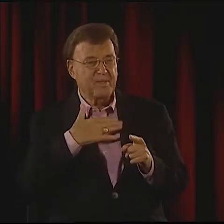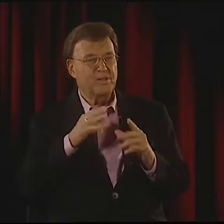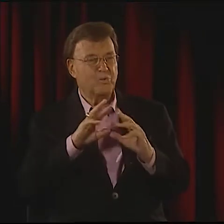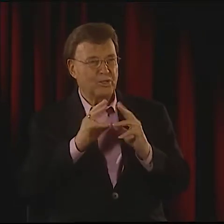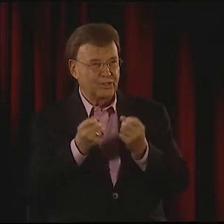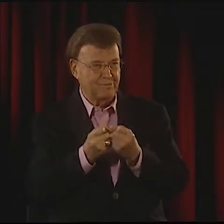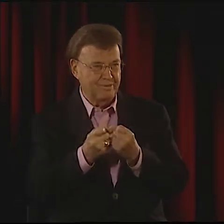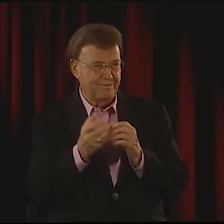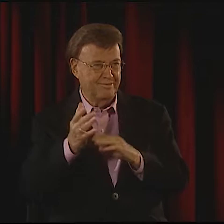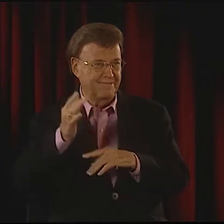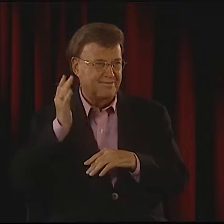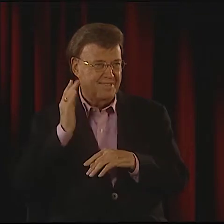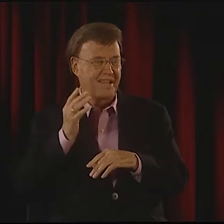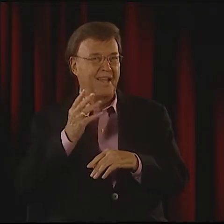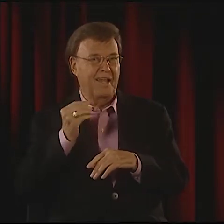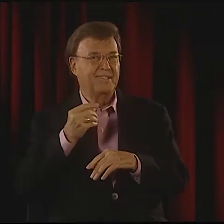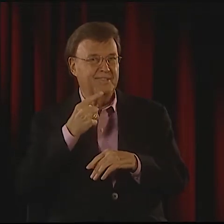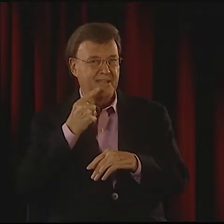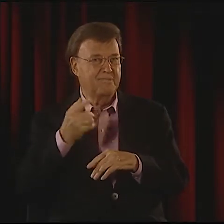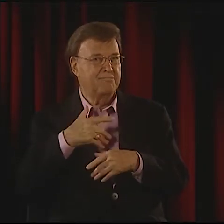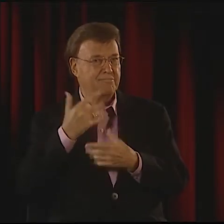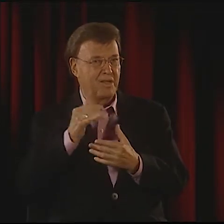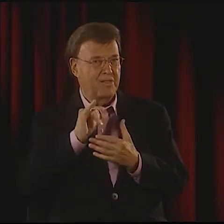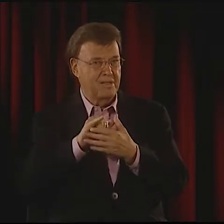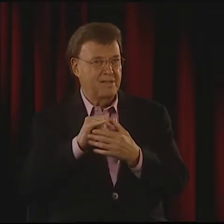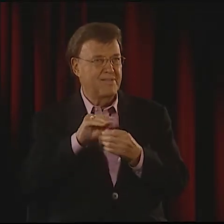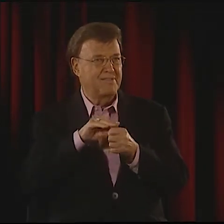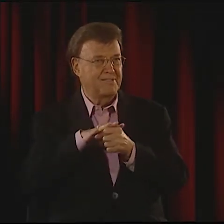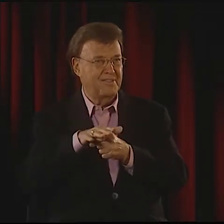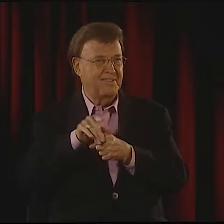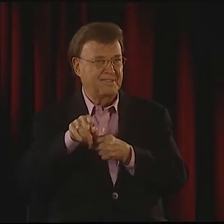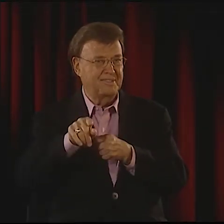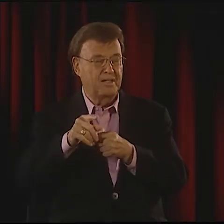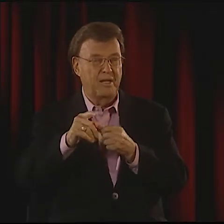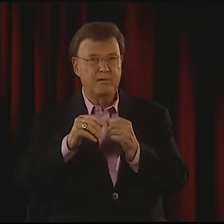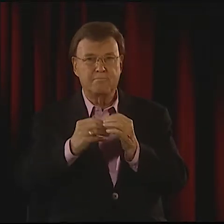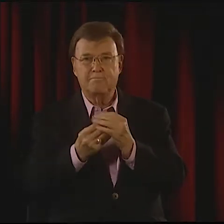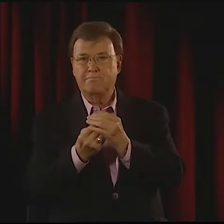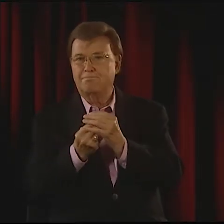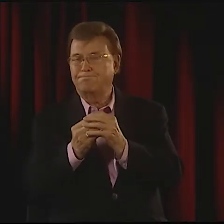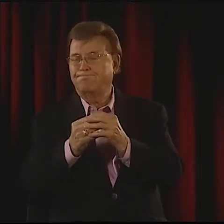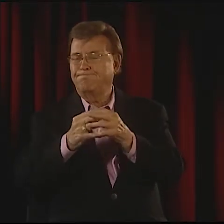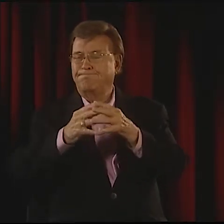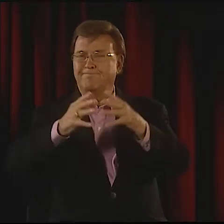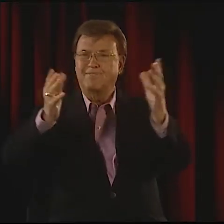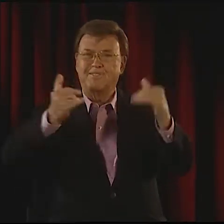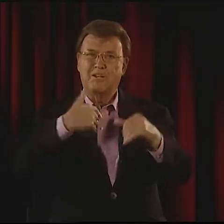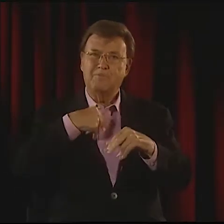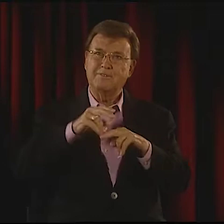OH, YES. PETER COOK LEARNED A LOT FROM MY WORKSHOP WAY BACK IN THE DAY.